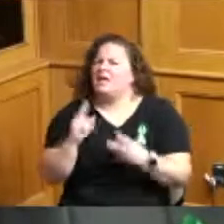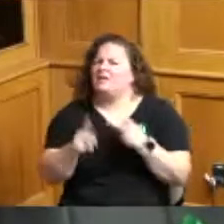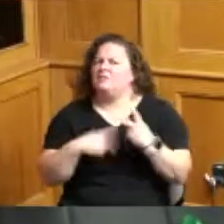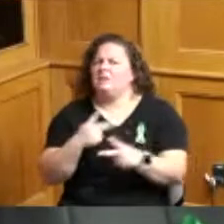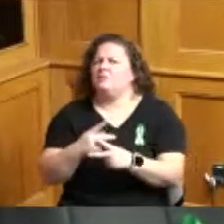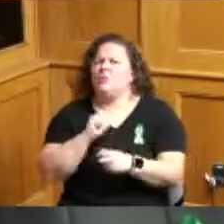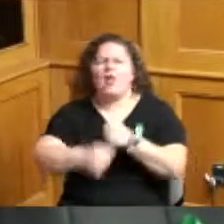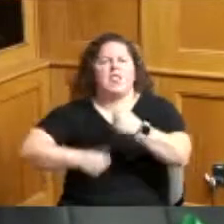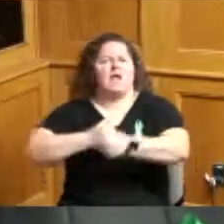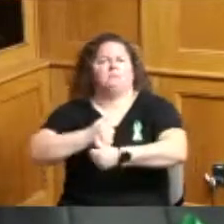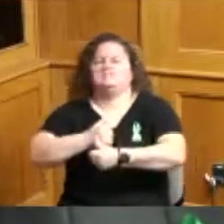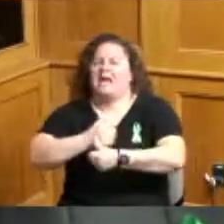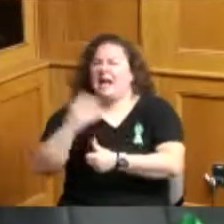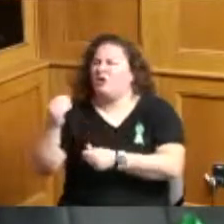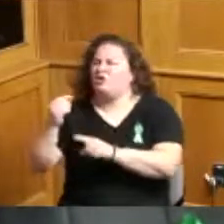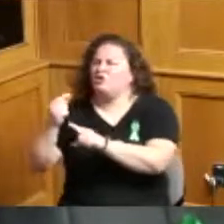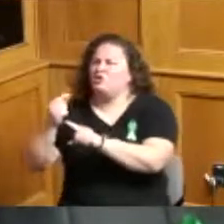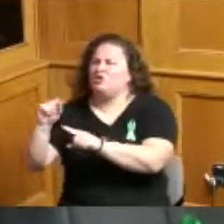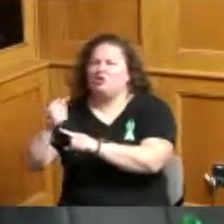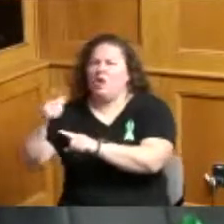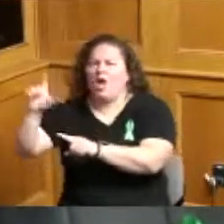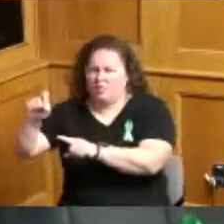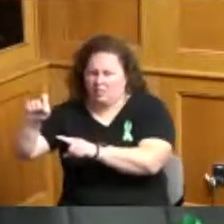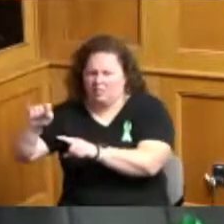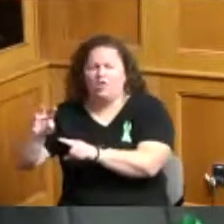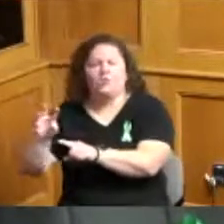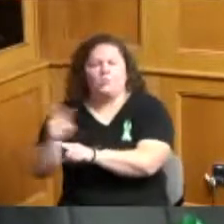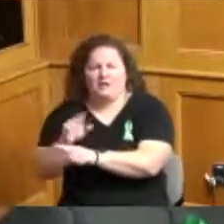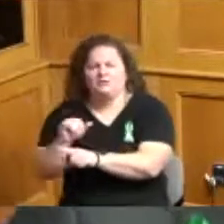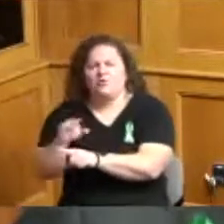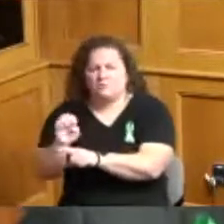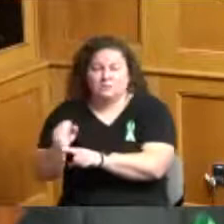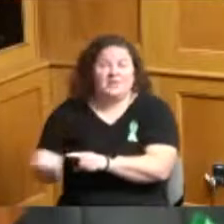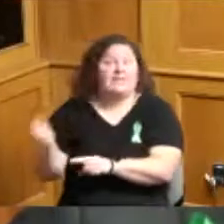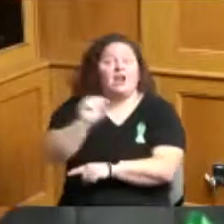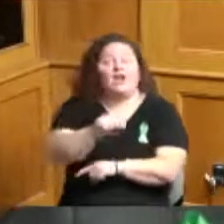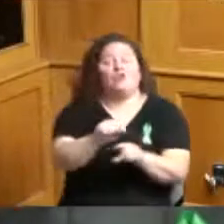know on the east coast another one called in from an ivy league university and they're going into